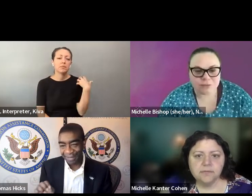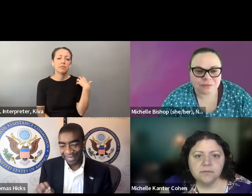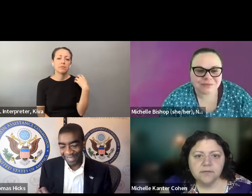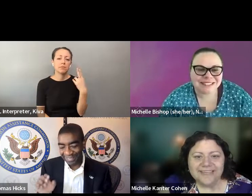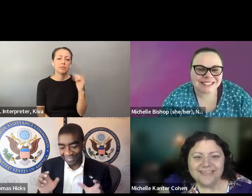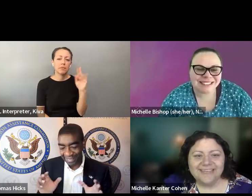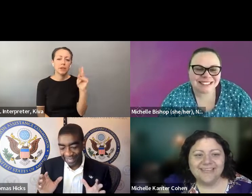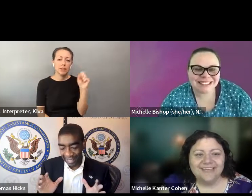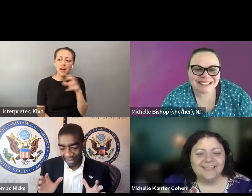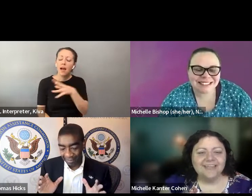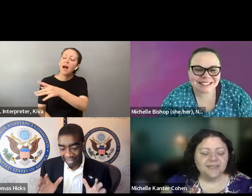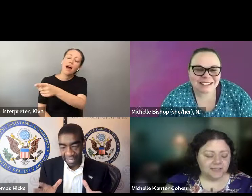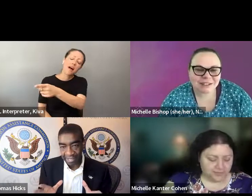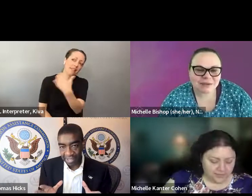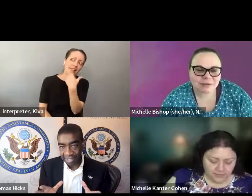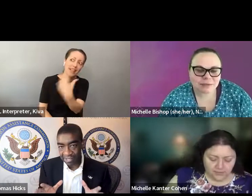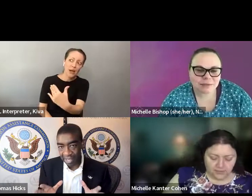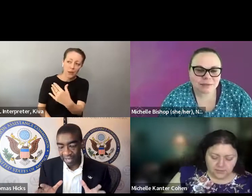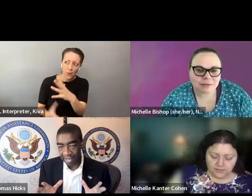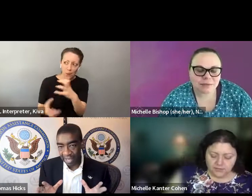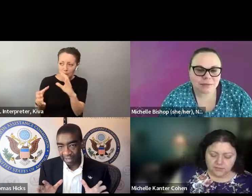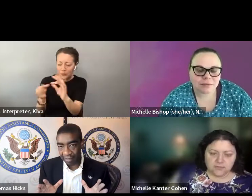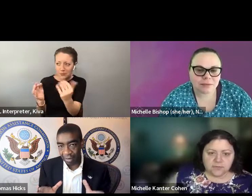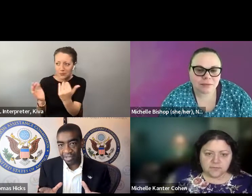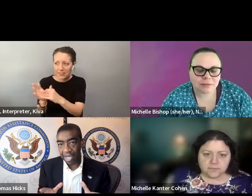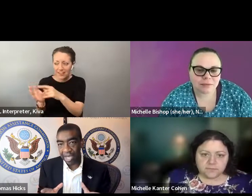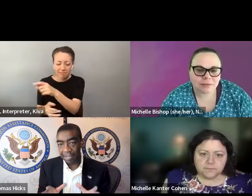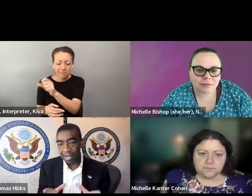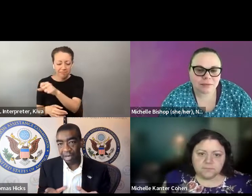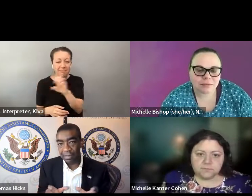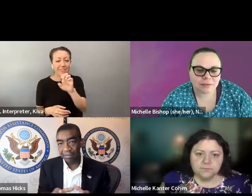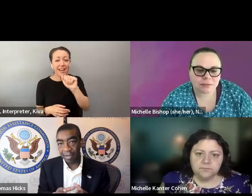» I want to jump in again and